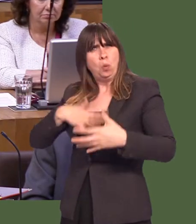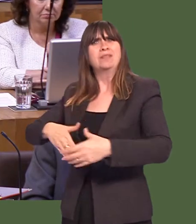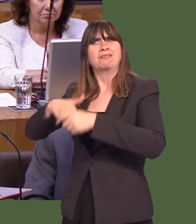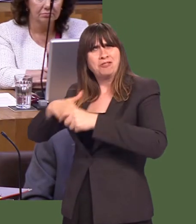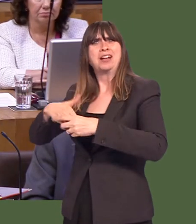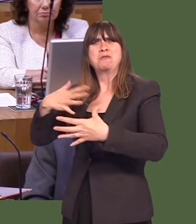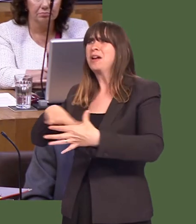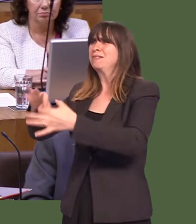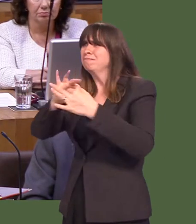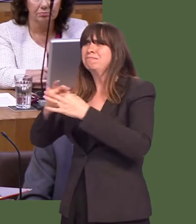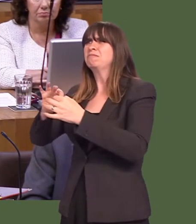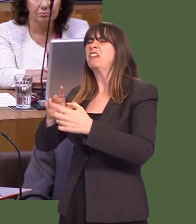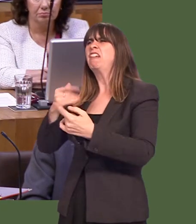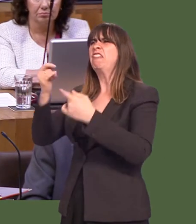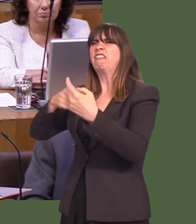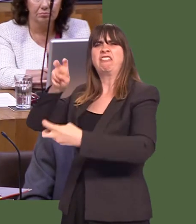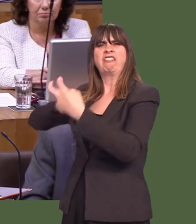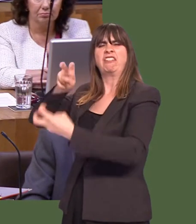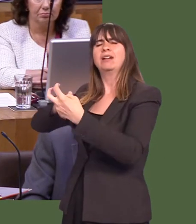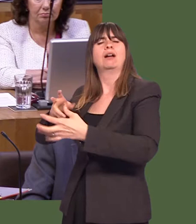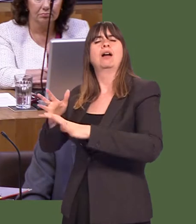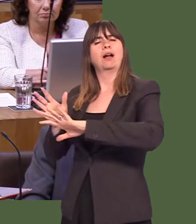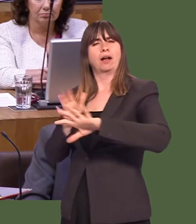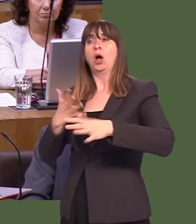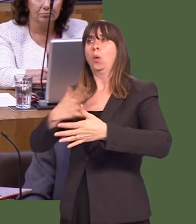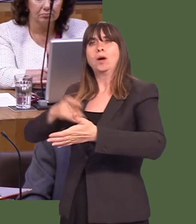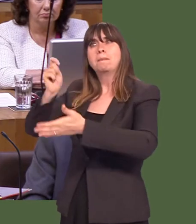We want to be friends and allies and trading partners at the end of the day.